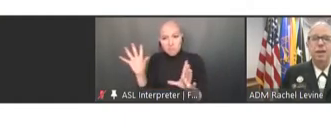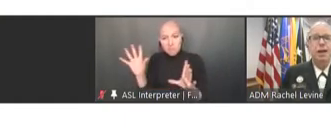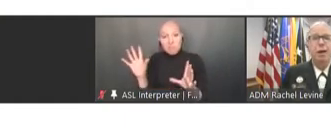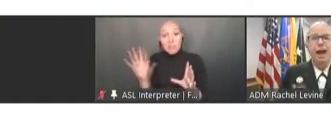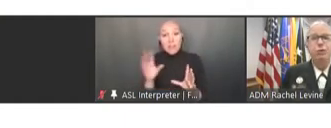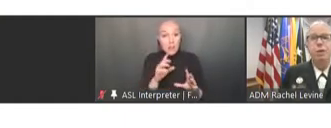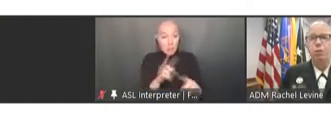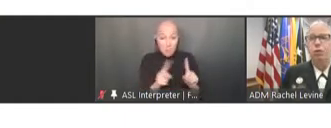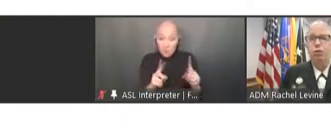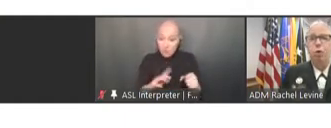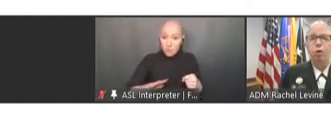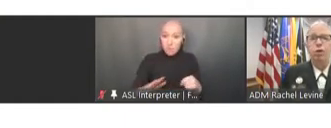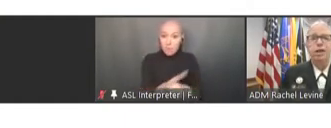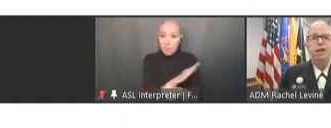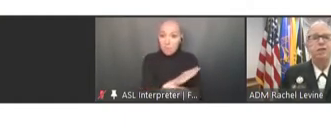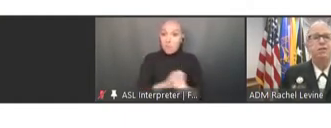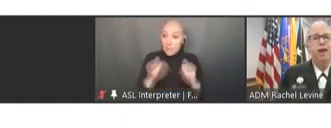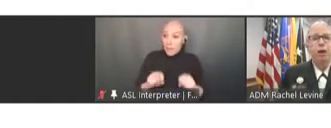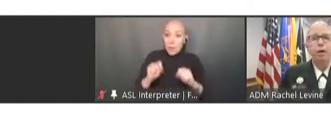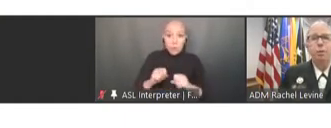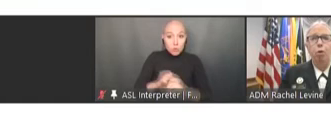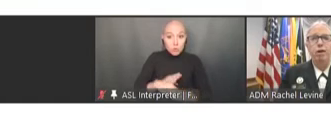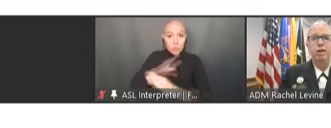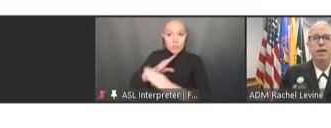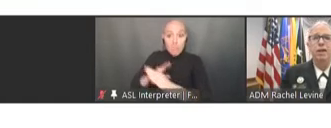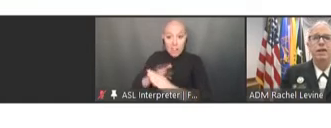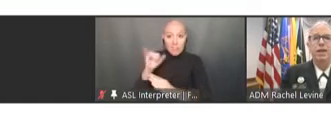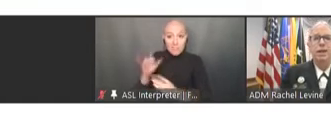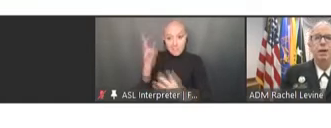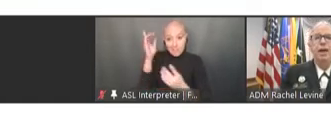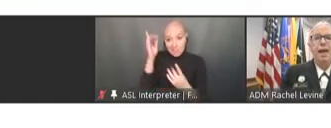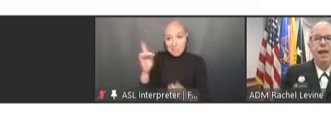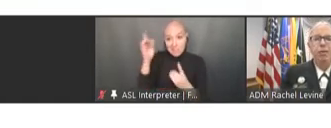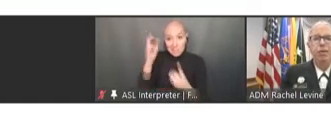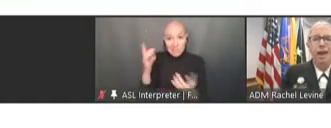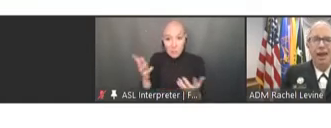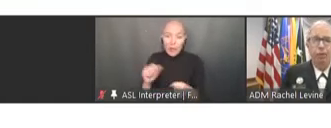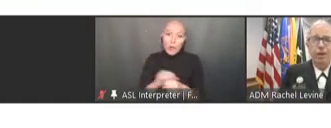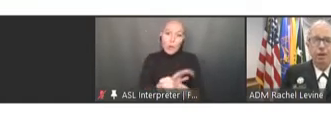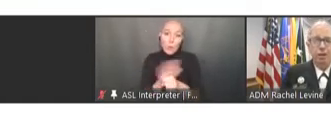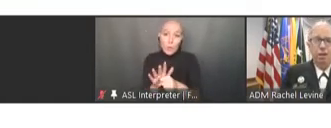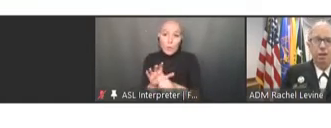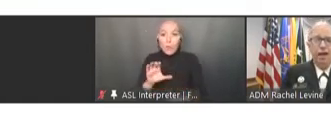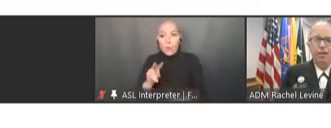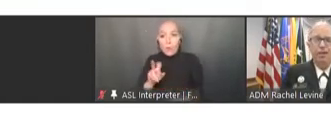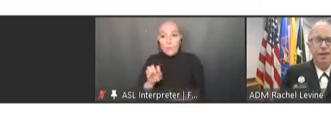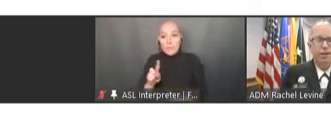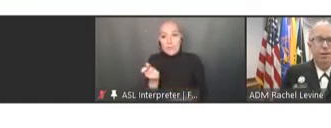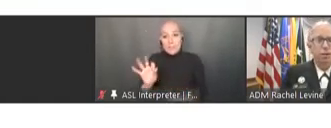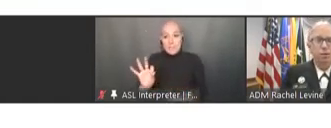Now, as we move forward, it is very important that we keep health equity at the center of